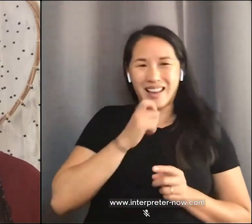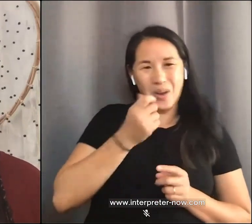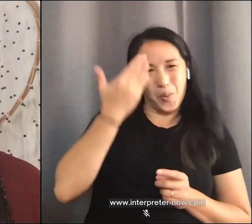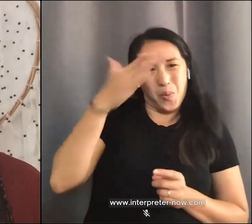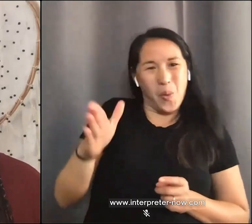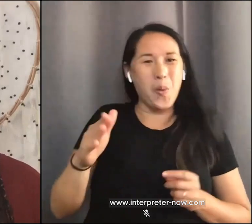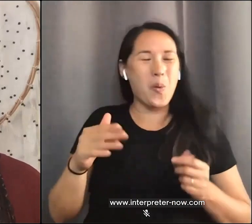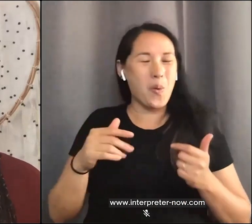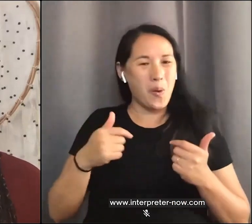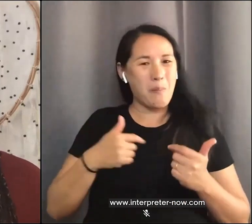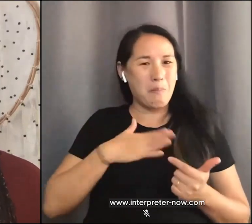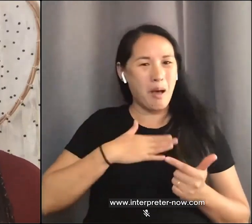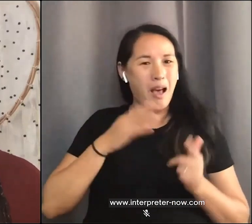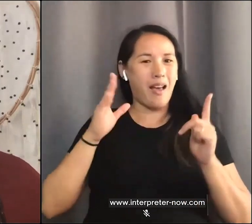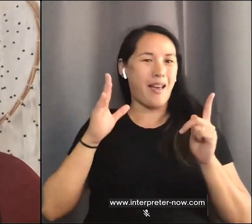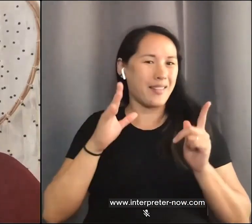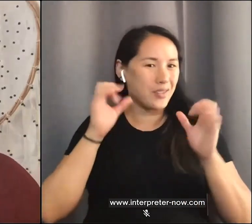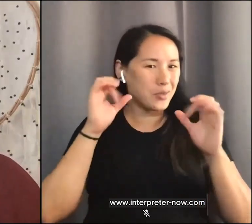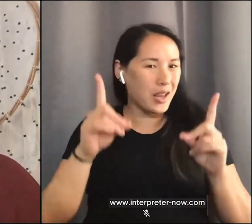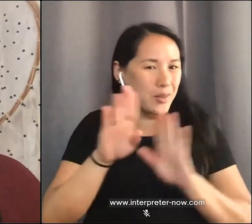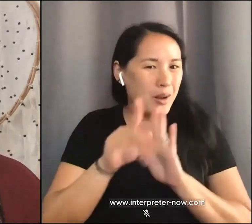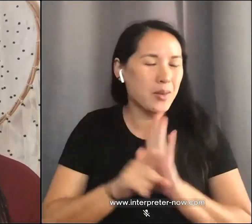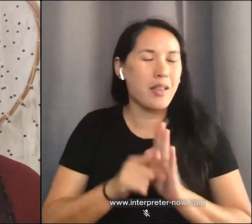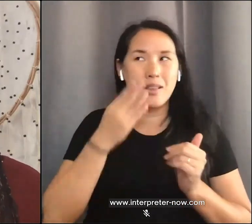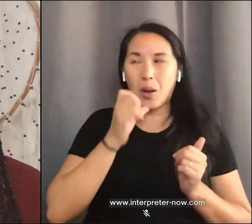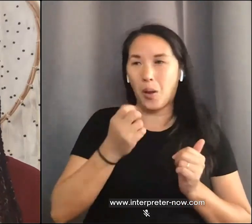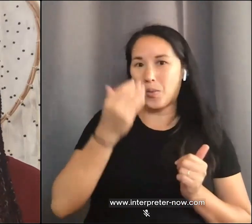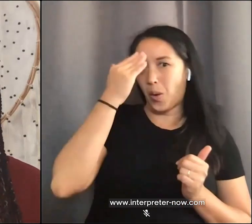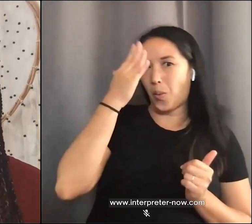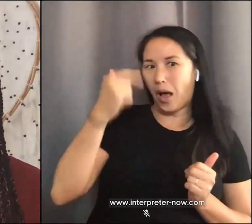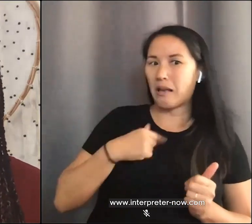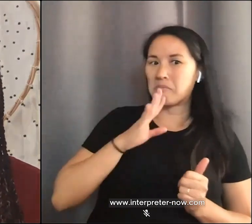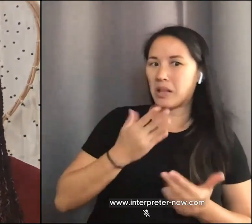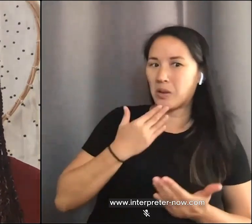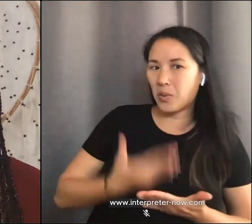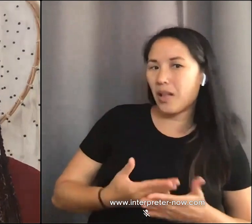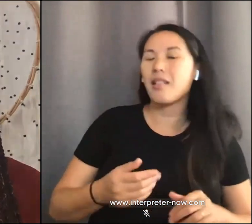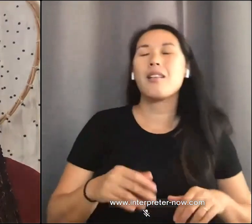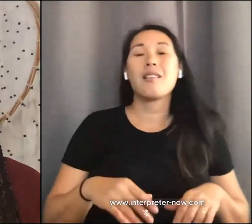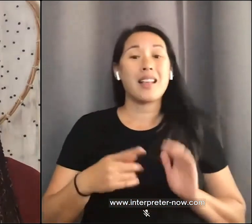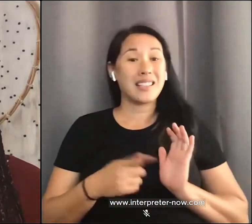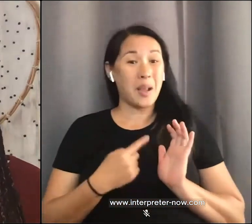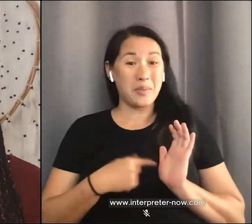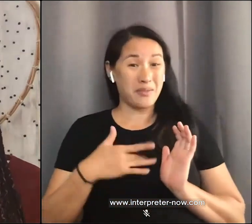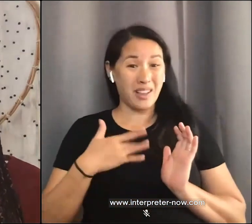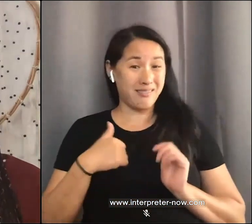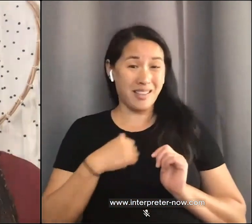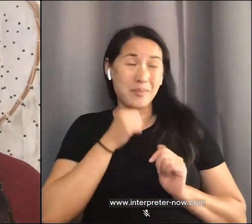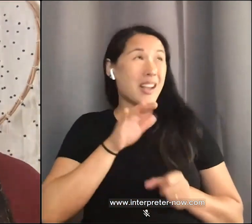am. There are times where I feel like I am not Black enough, because I grew up liking